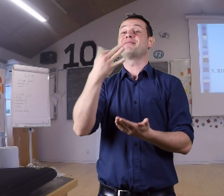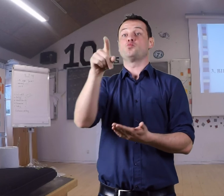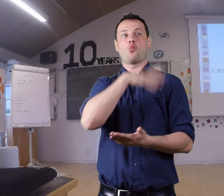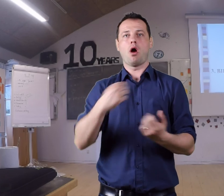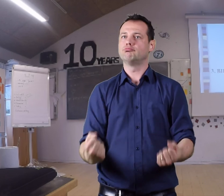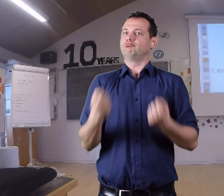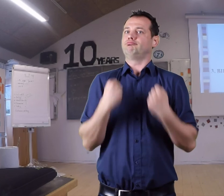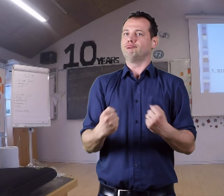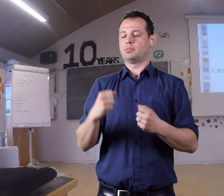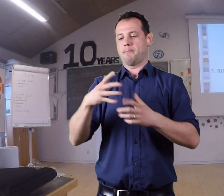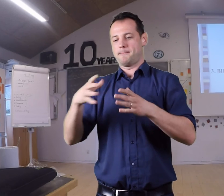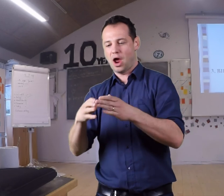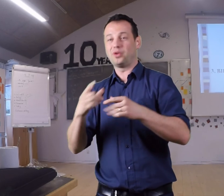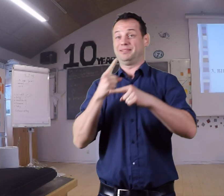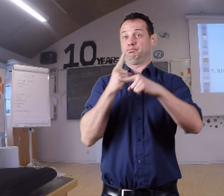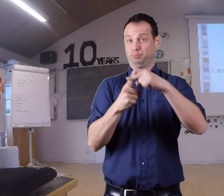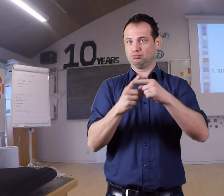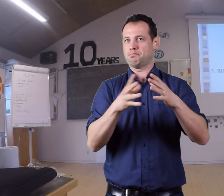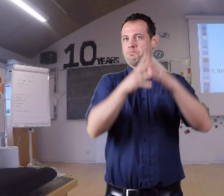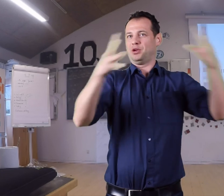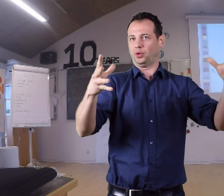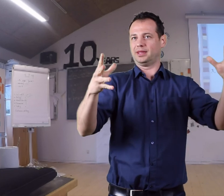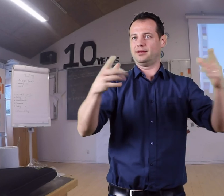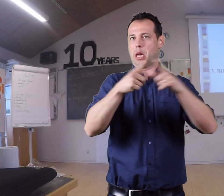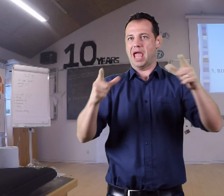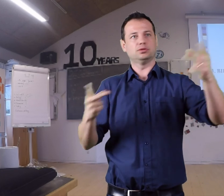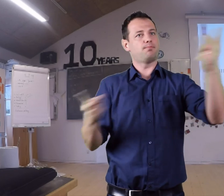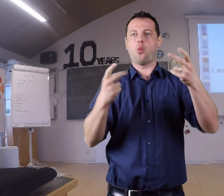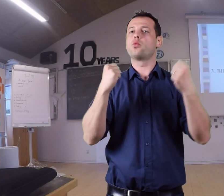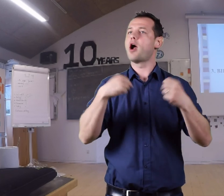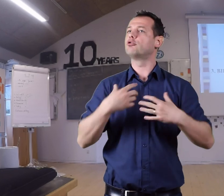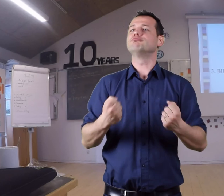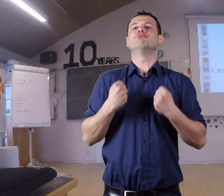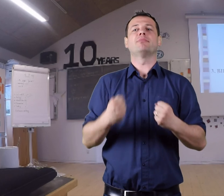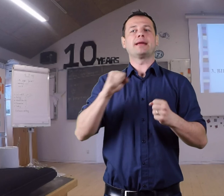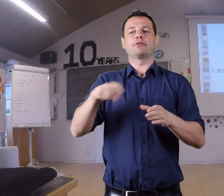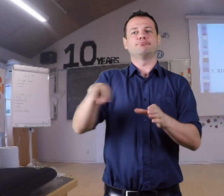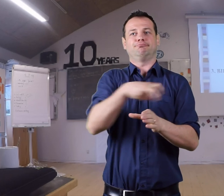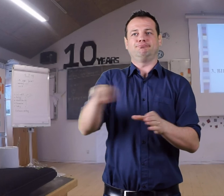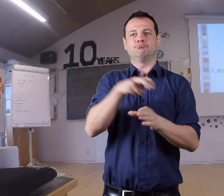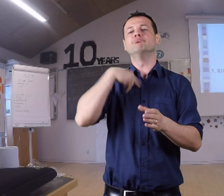If there's proficiency in both the minority and majority language then it's easier to switch between them.